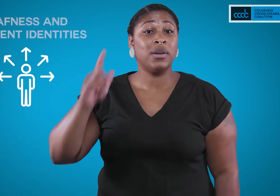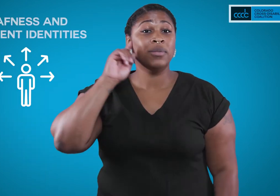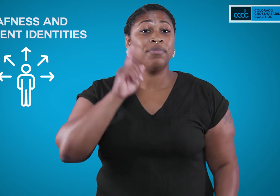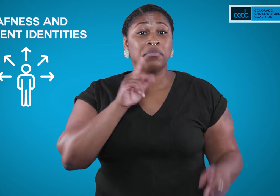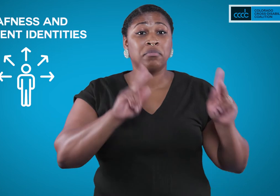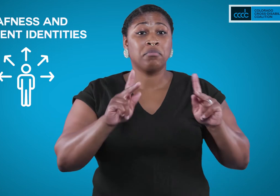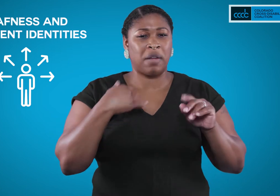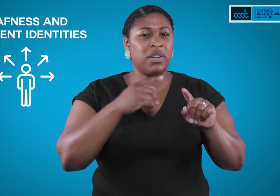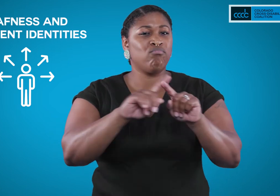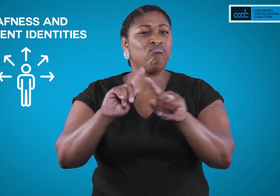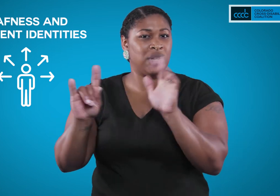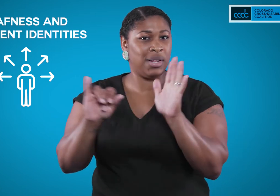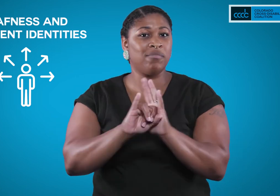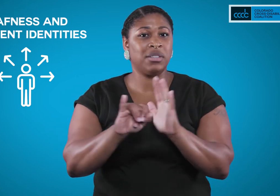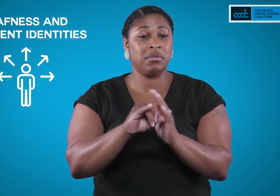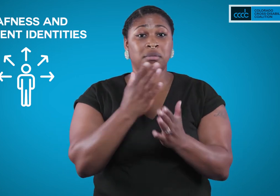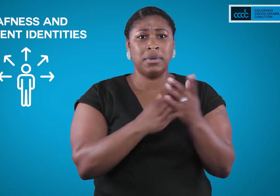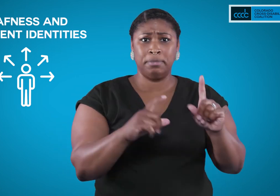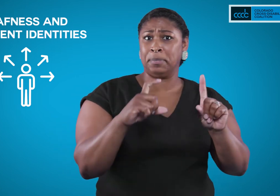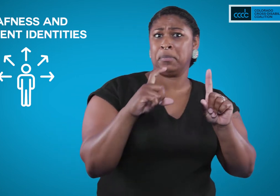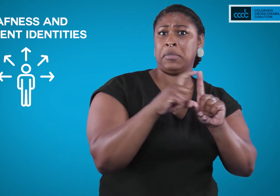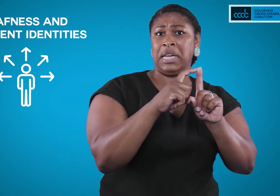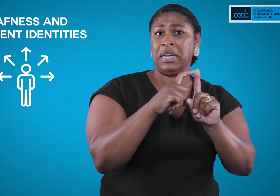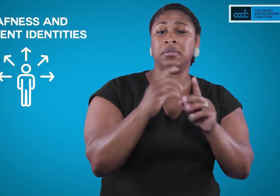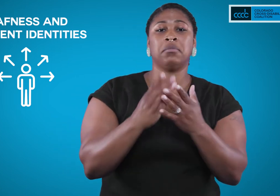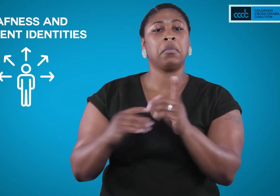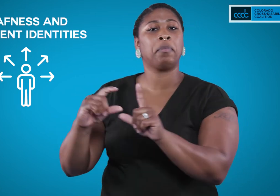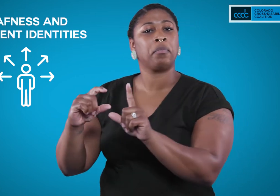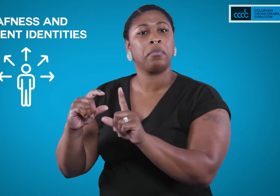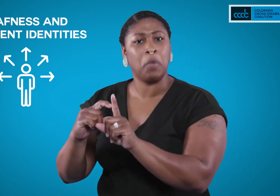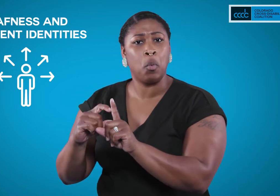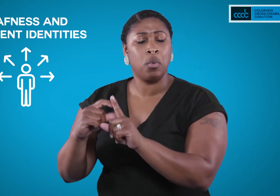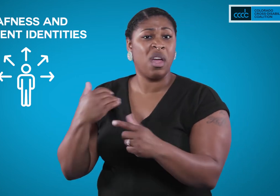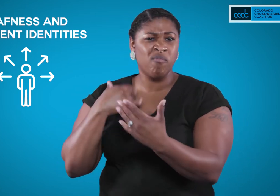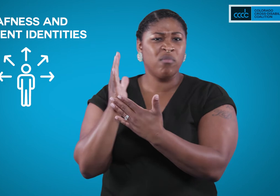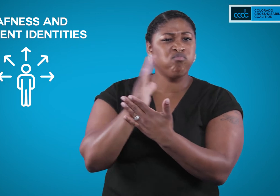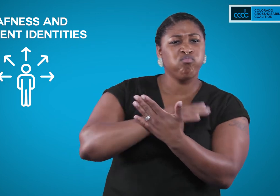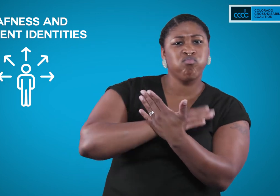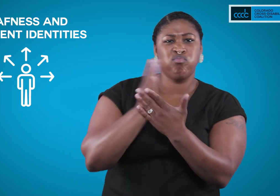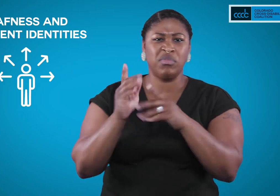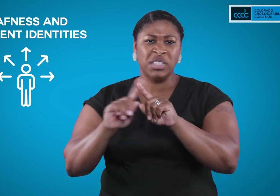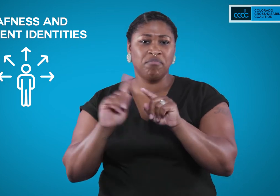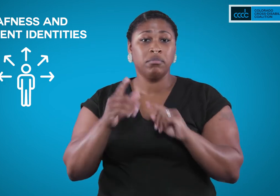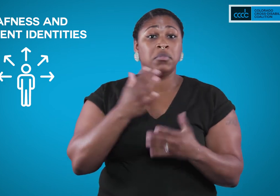Some deaf people identify as “capital D” Deaf while others identify as “lower-case d” deaf and this spectrum also includes many other identifiers